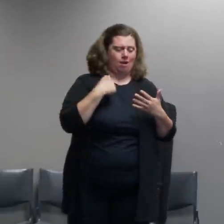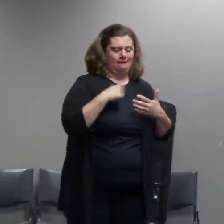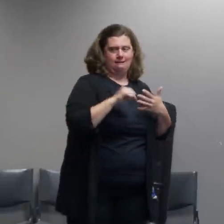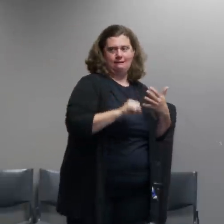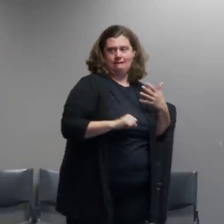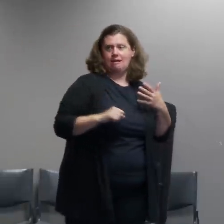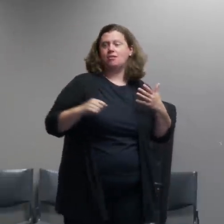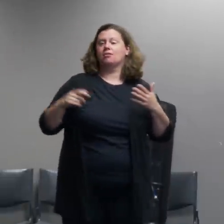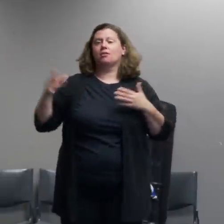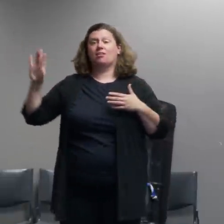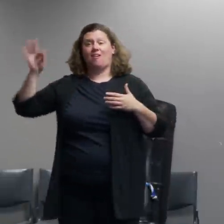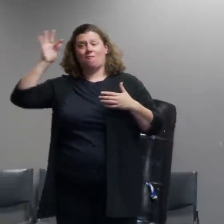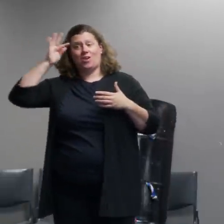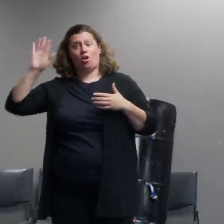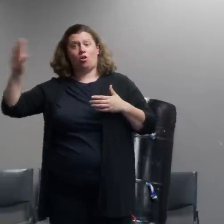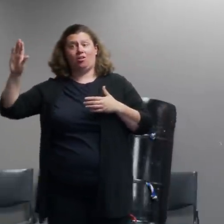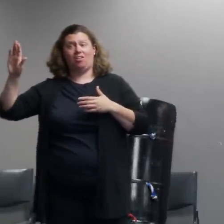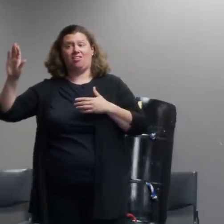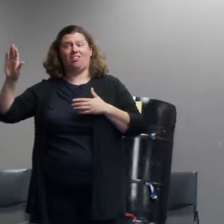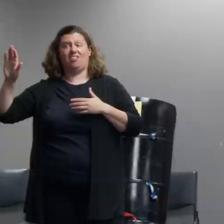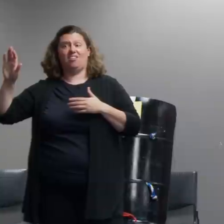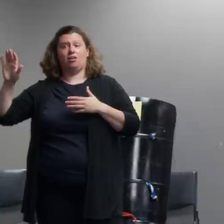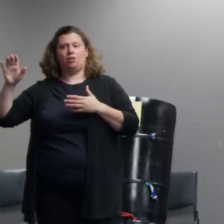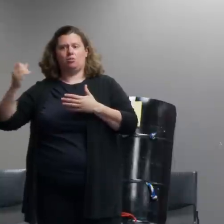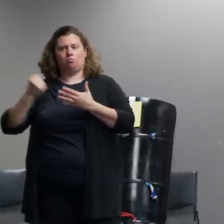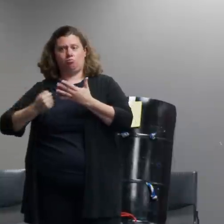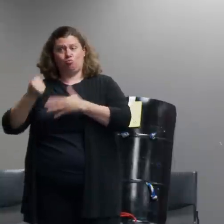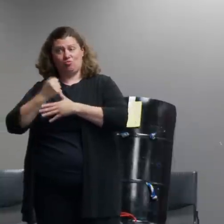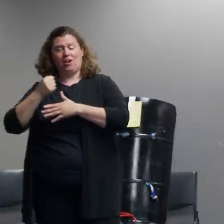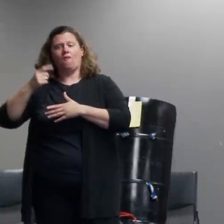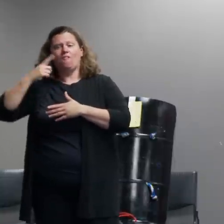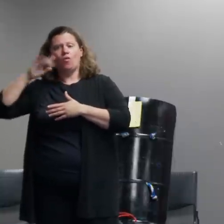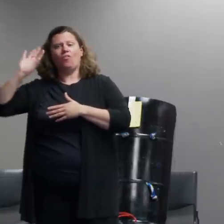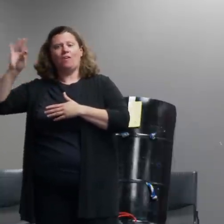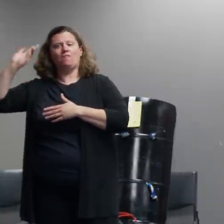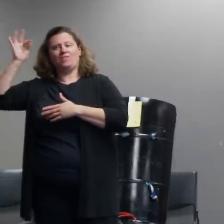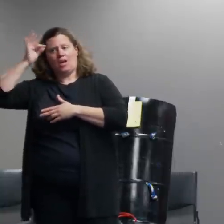maintain the security of federal facilities in portland and